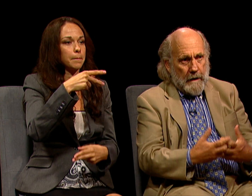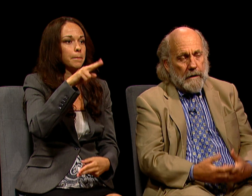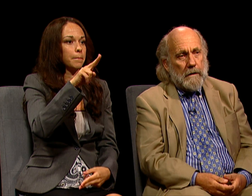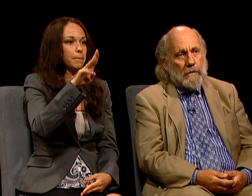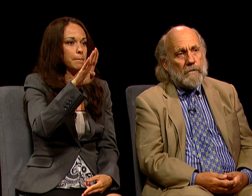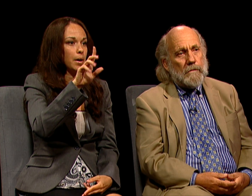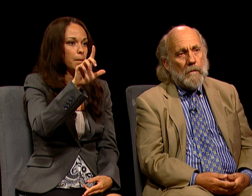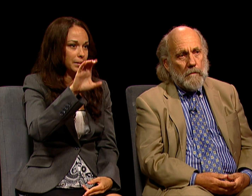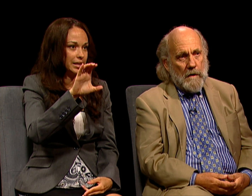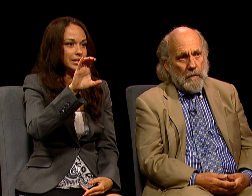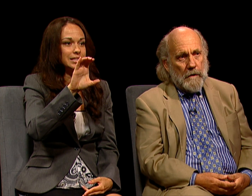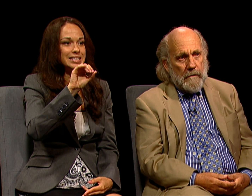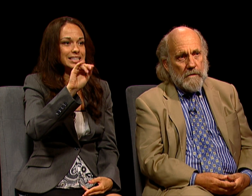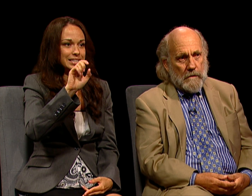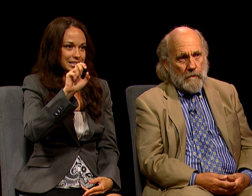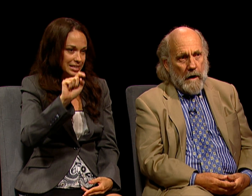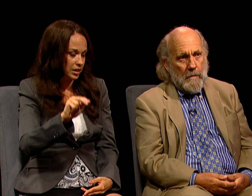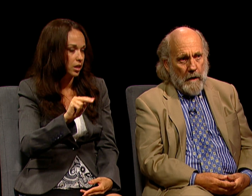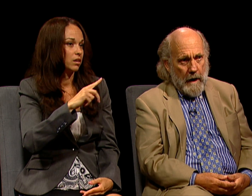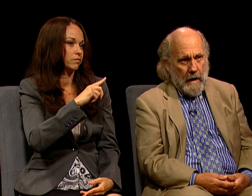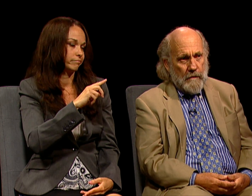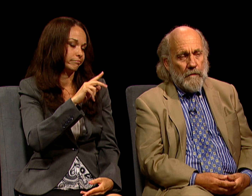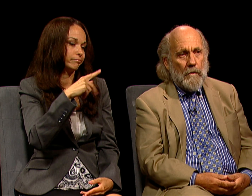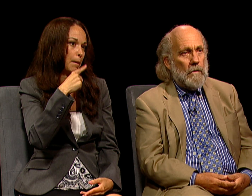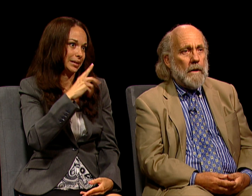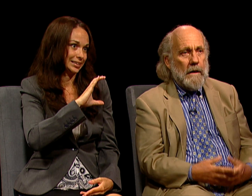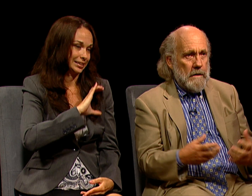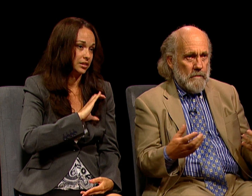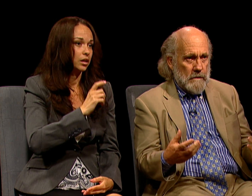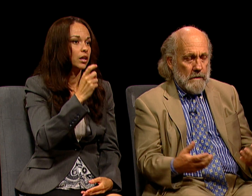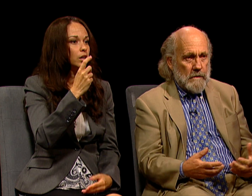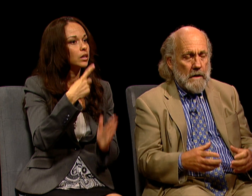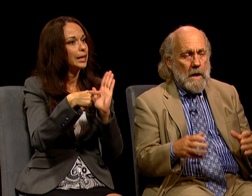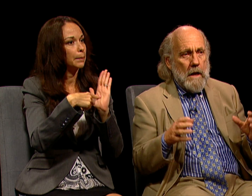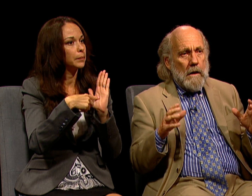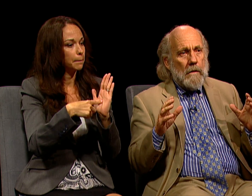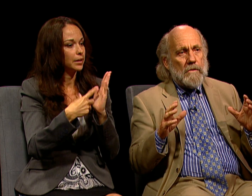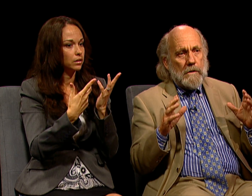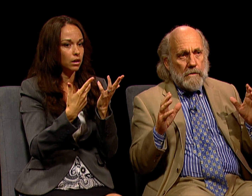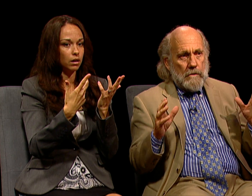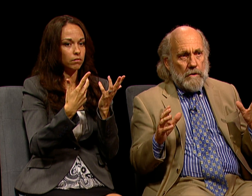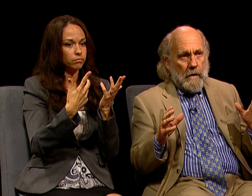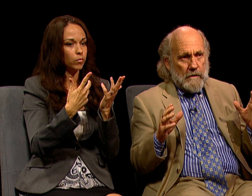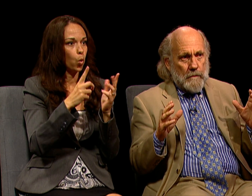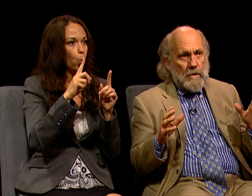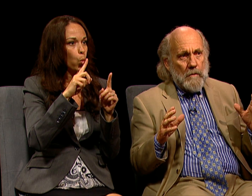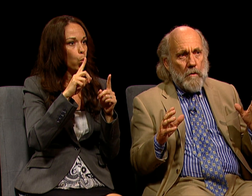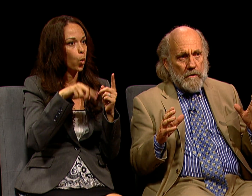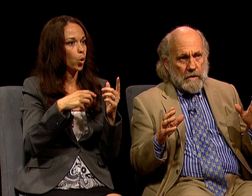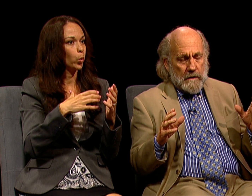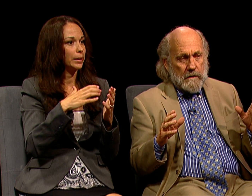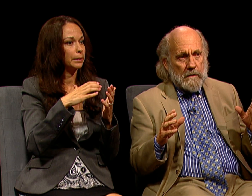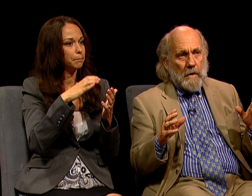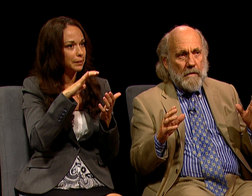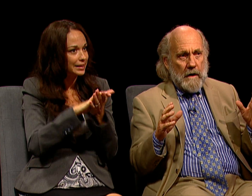OF WHAT WE BELIEVE IS THE RIGHT PATH FOR ANY CITIZEN. THERE WAS A SUPREME COURT JUSTICE BY THE NAME